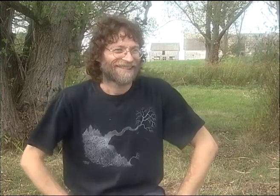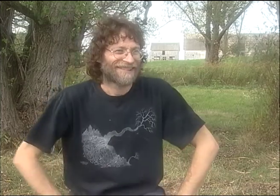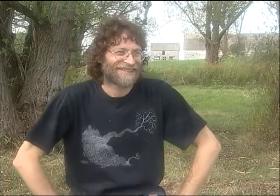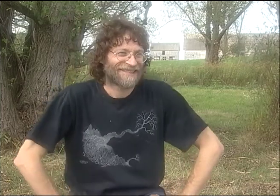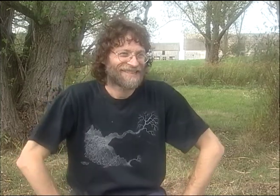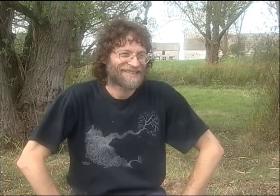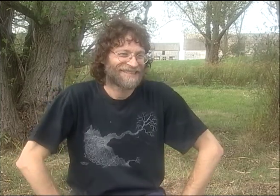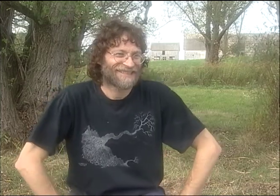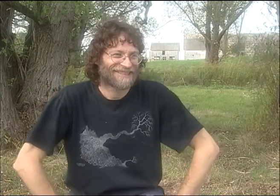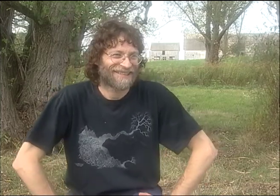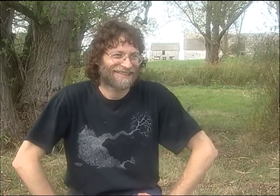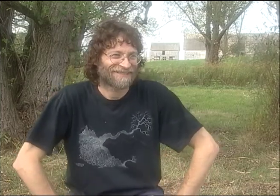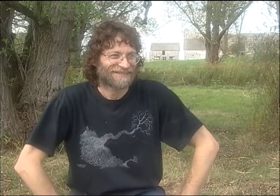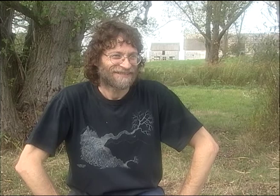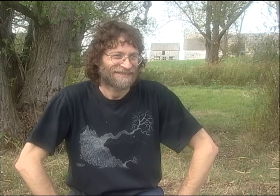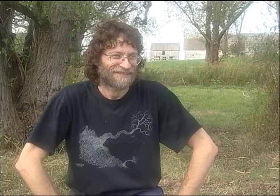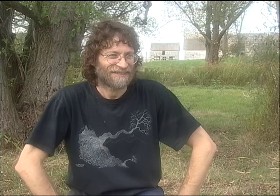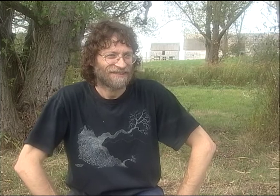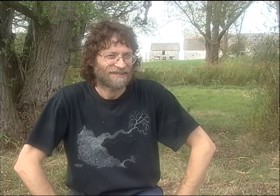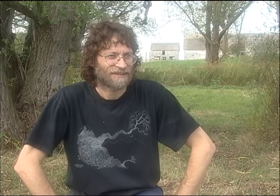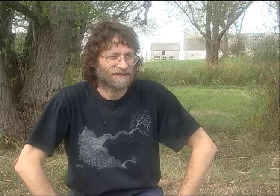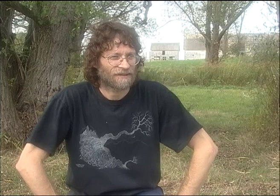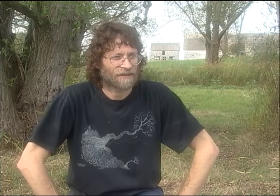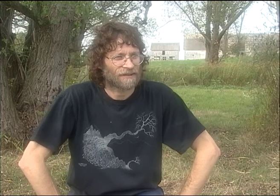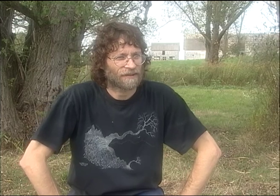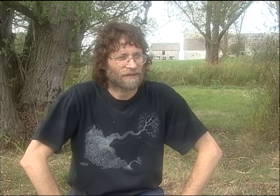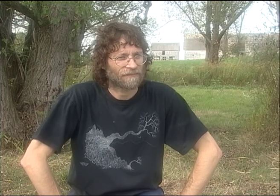WE CALLED CO-FRIENDS INSTEAD OF CO-FOUNDERS.